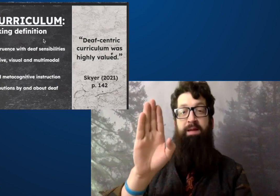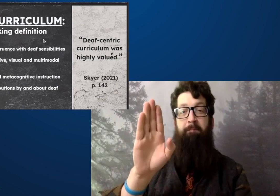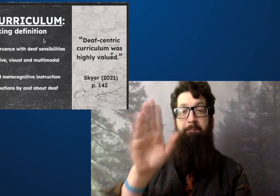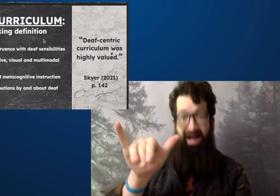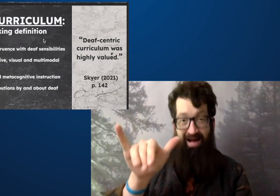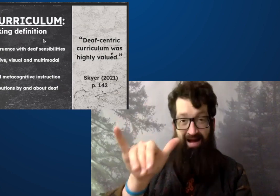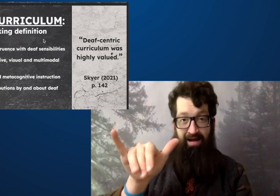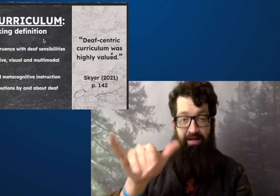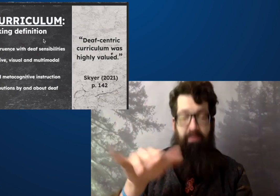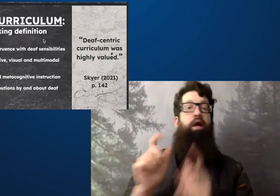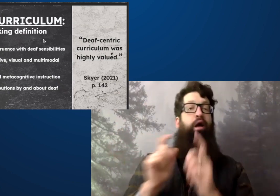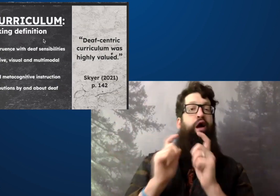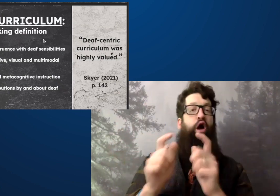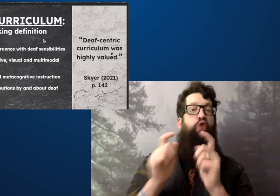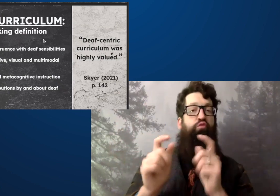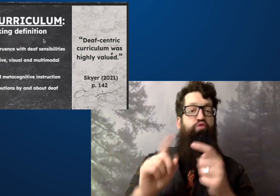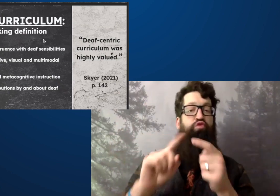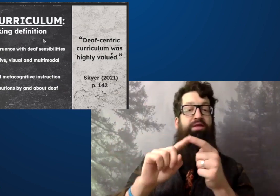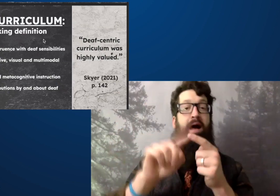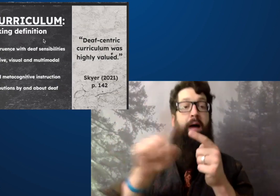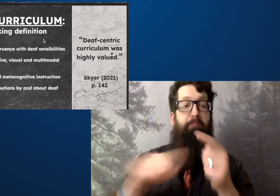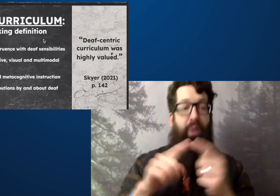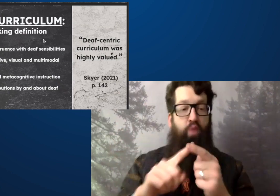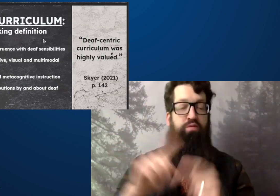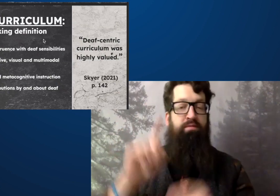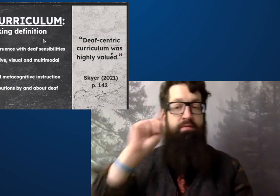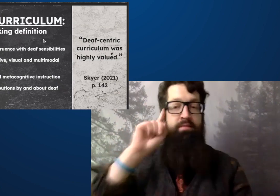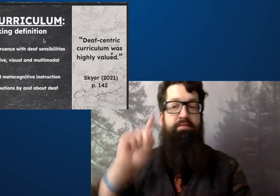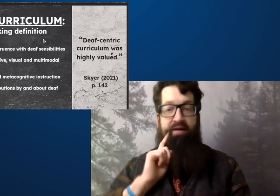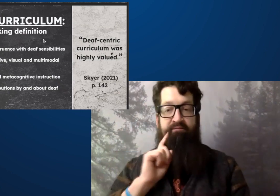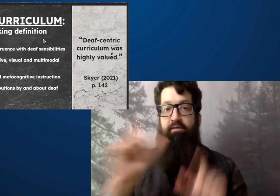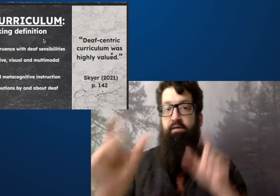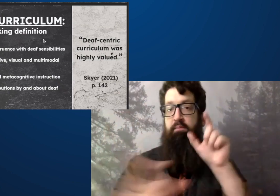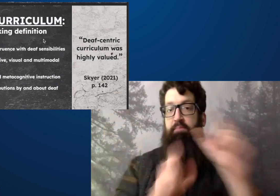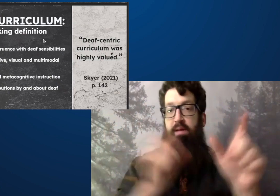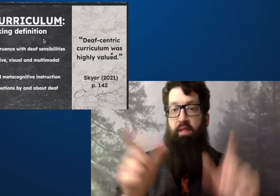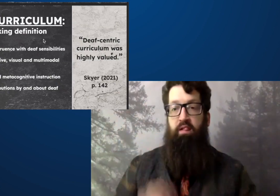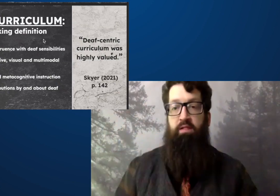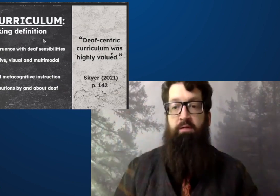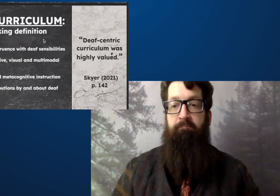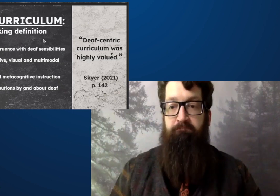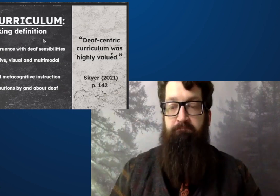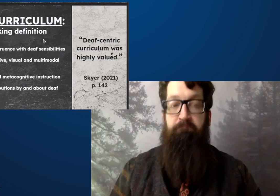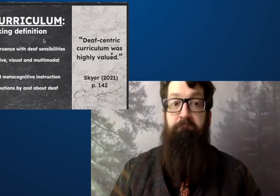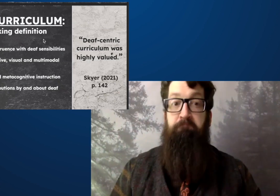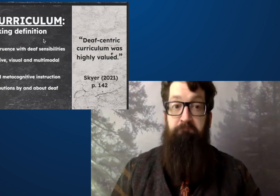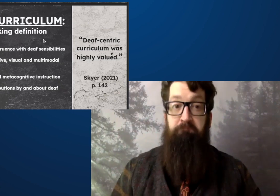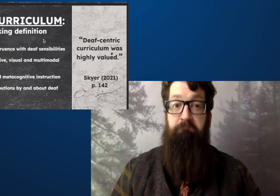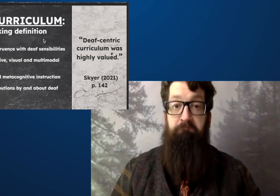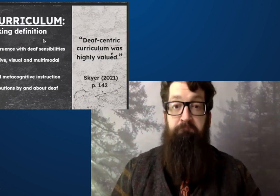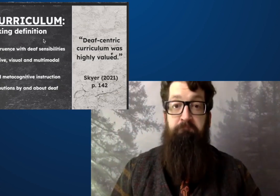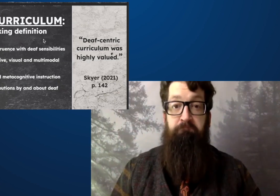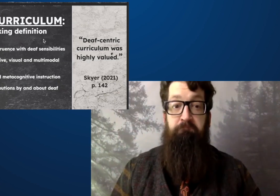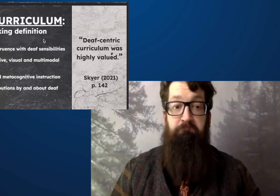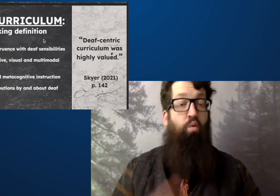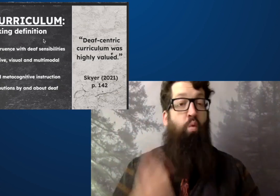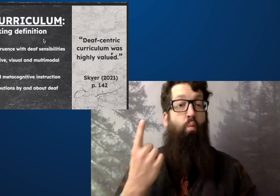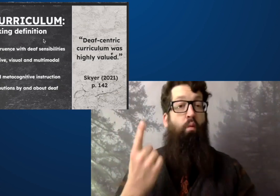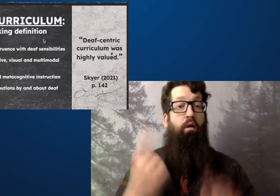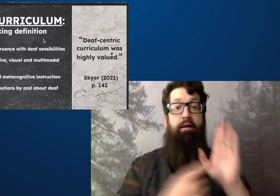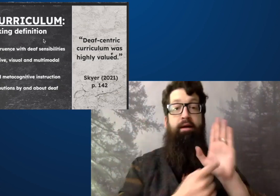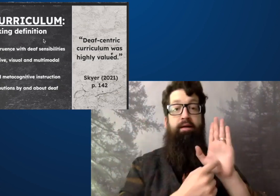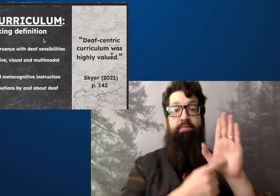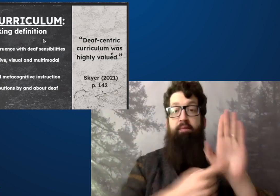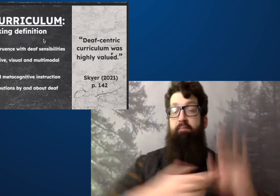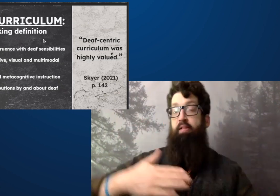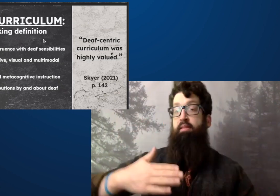And then the last point says centralizes contributions by and about deaf people.